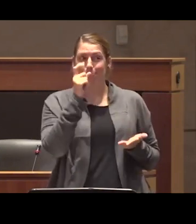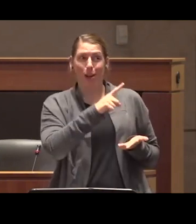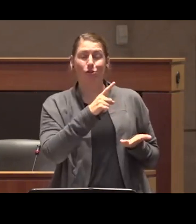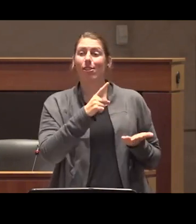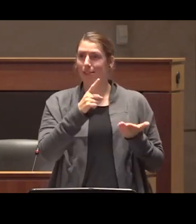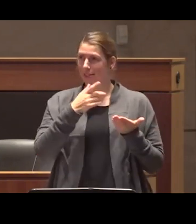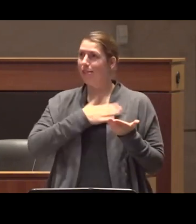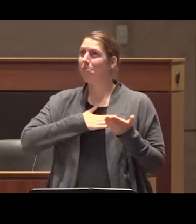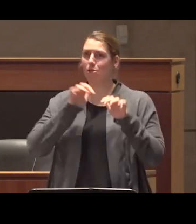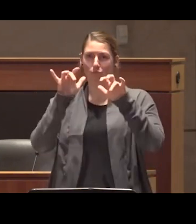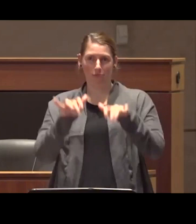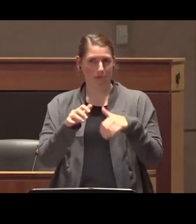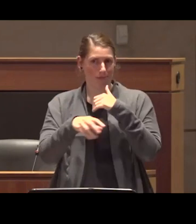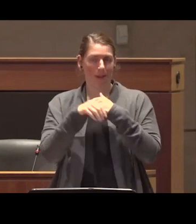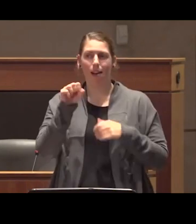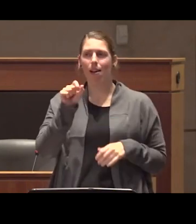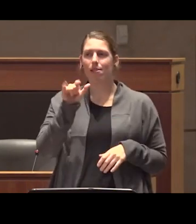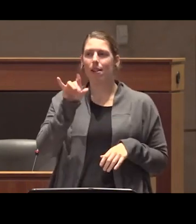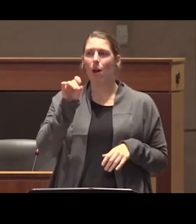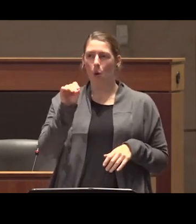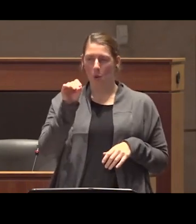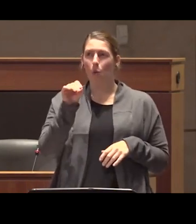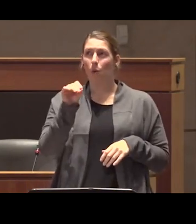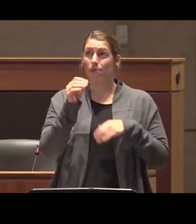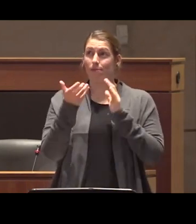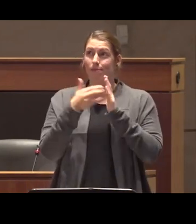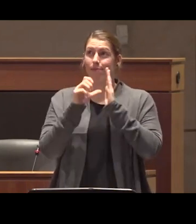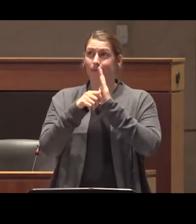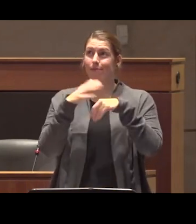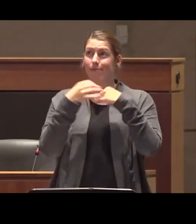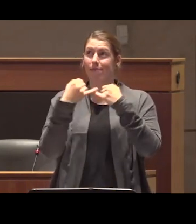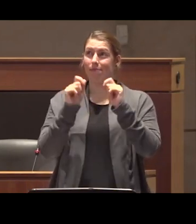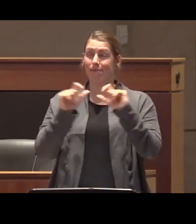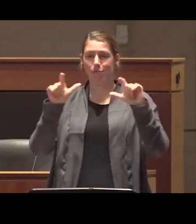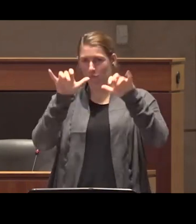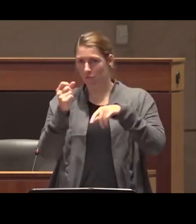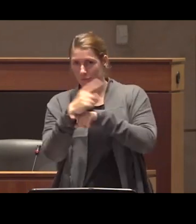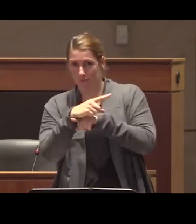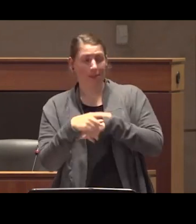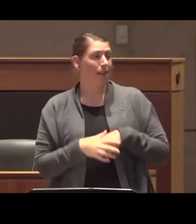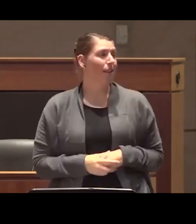add uh I encourage you to to visit the uh the site so there are a couple questions